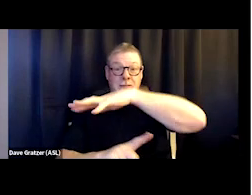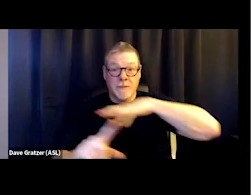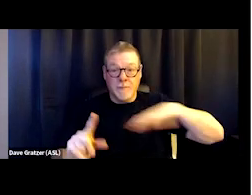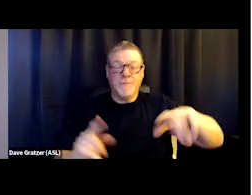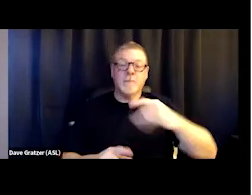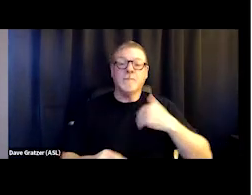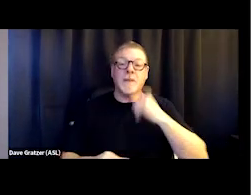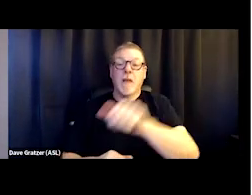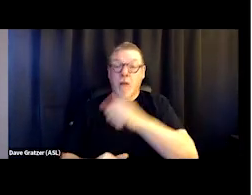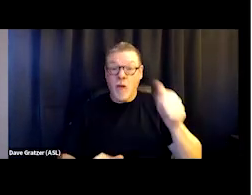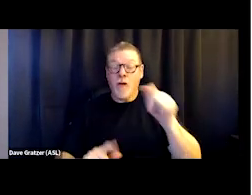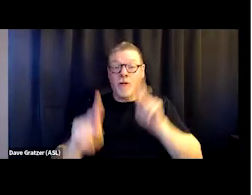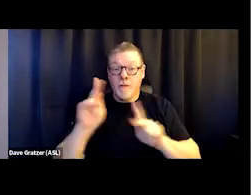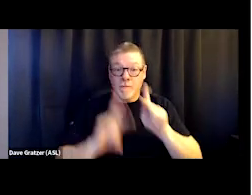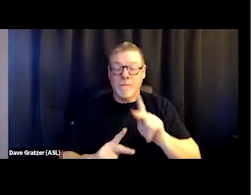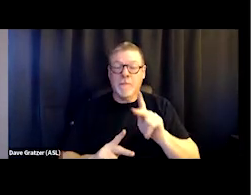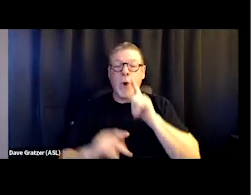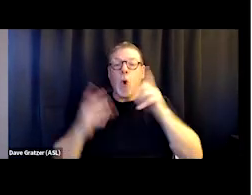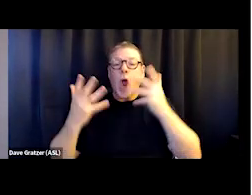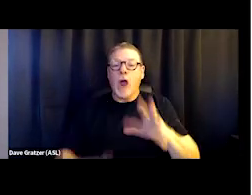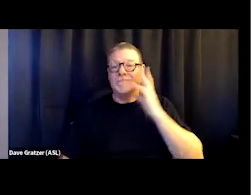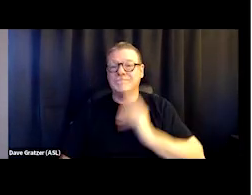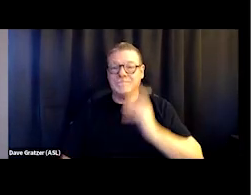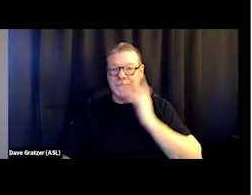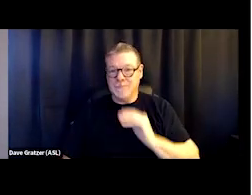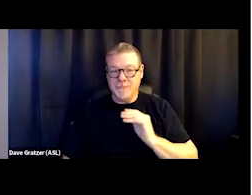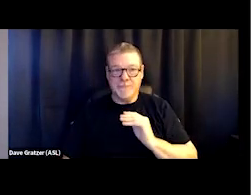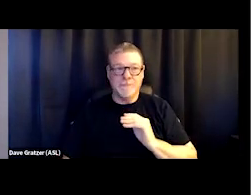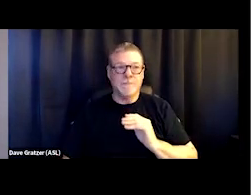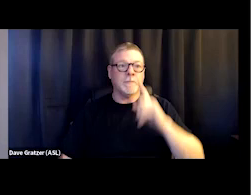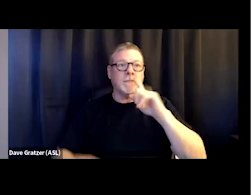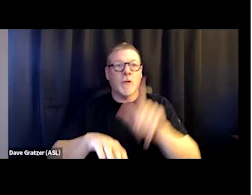that have been down the path that you're on for a longer period of time.